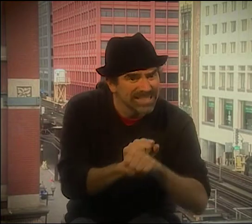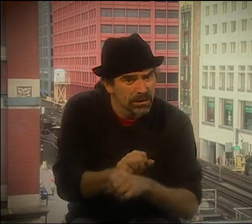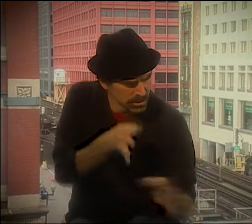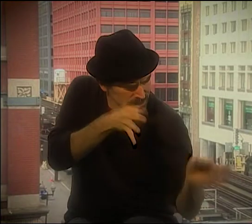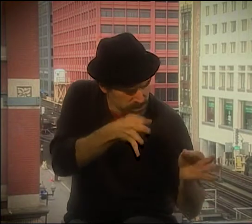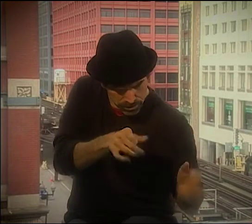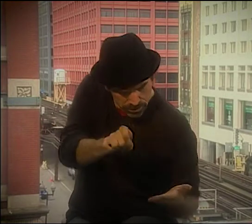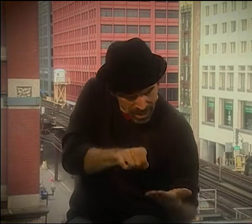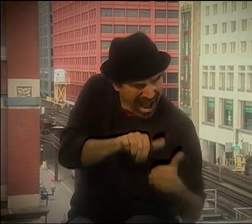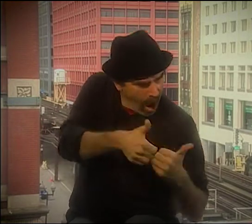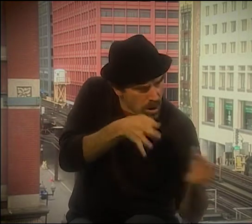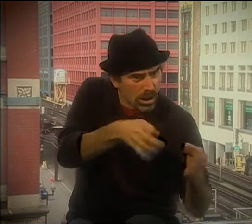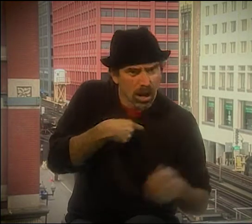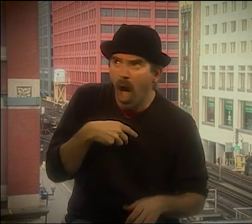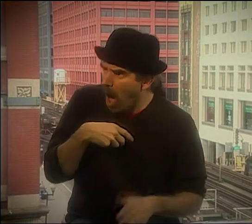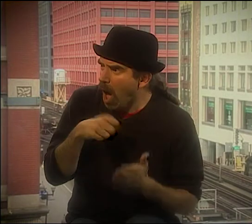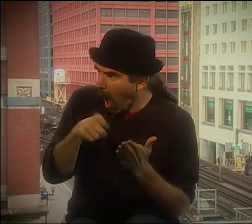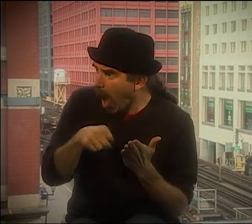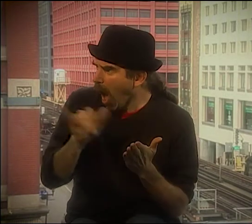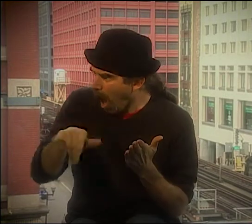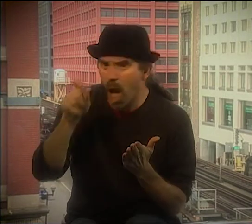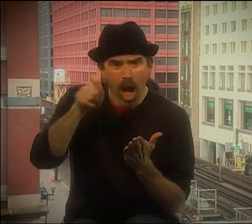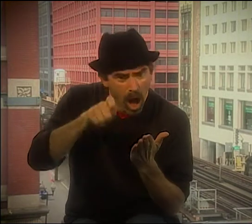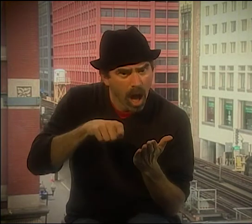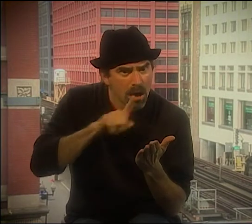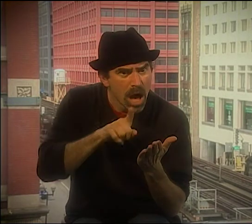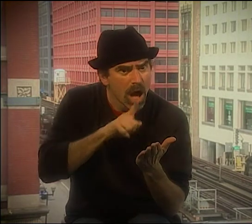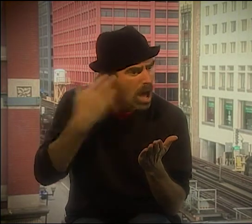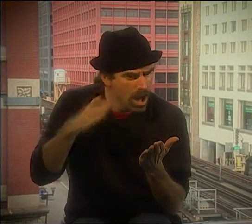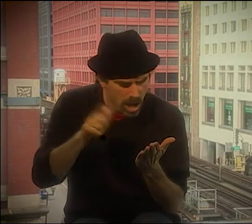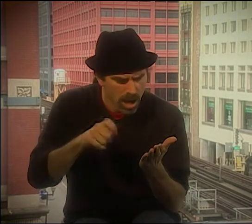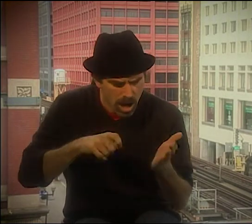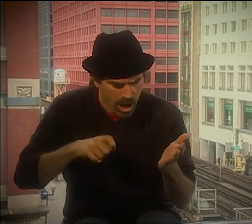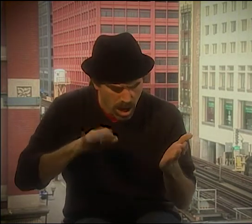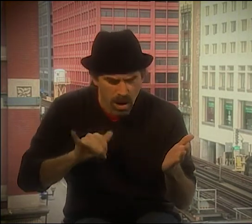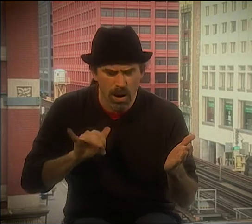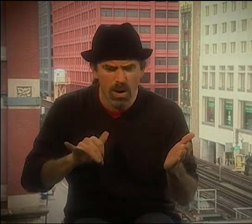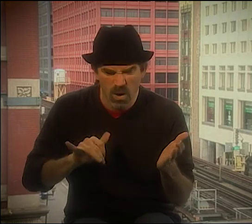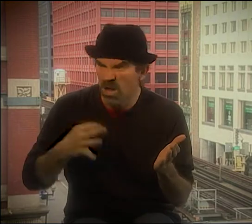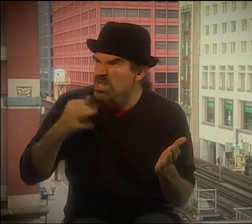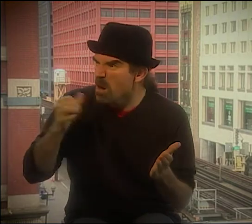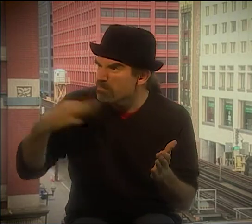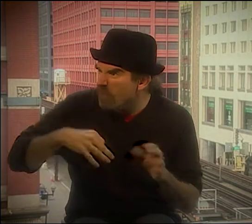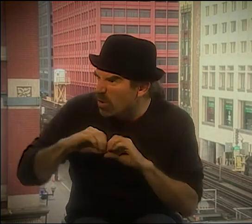AND HE SAID, "WELL, I'LL HELP YOU." AND SURE ENOUGH, HE FLIES TO ROCHESTER, SITS DOWN WITH US,